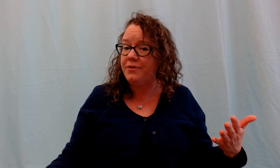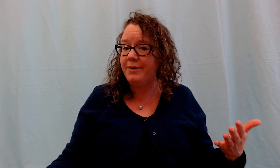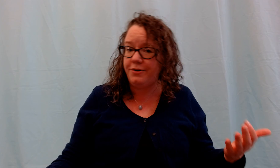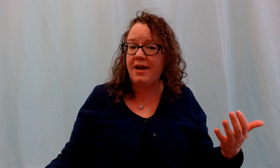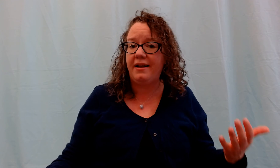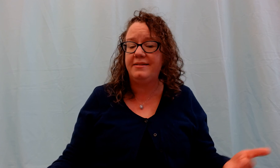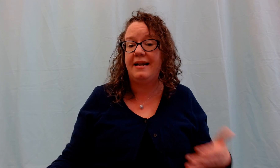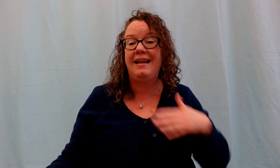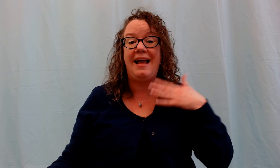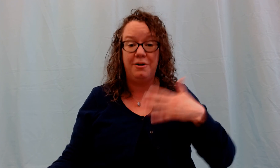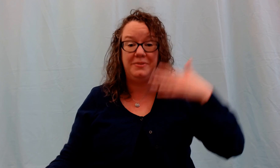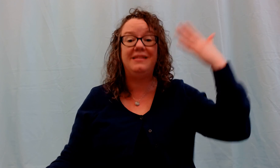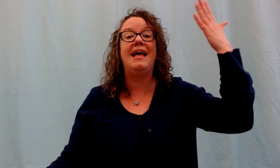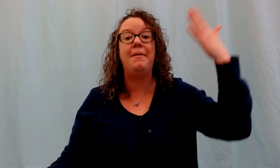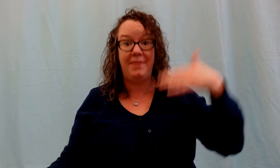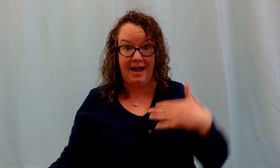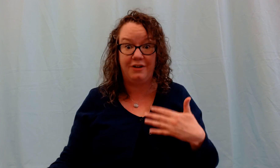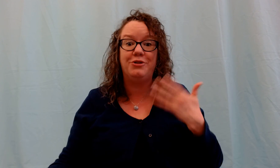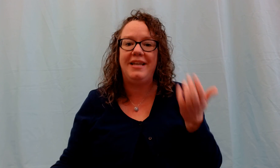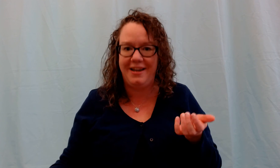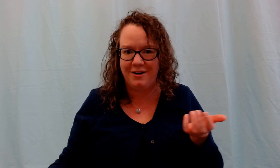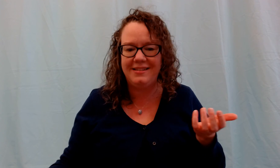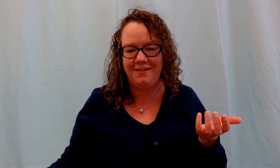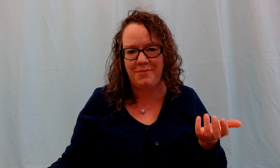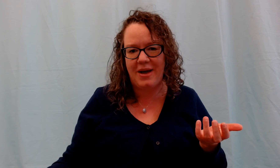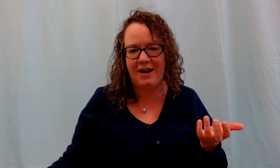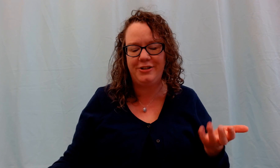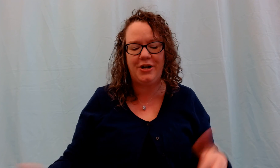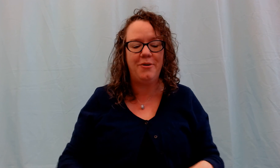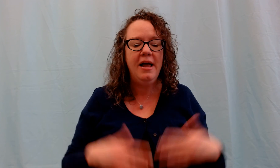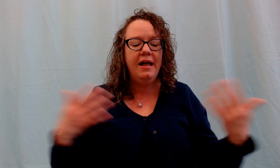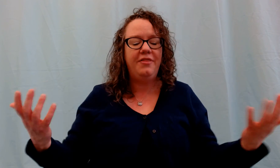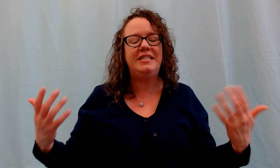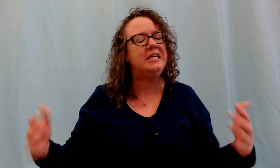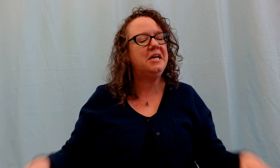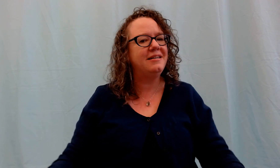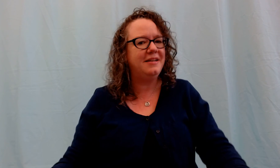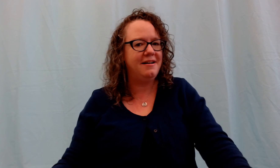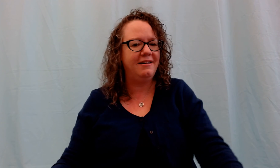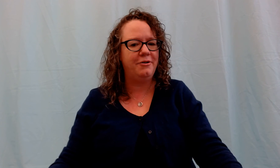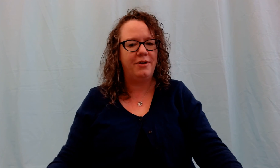that we do that is that it helps them actually hear us even better. So the tick tock song or